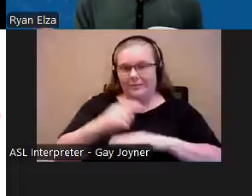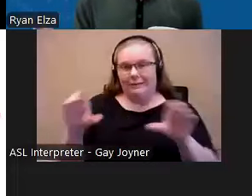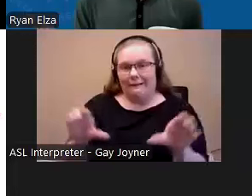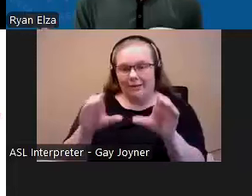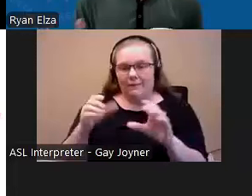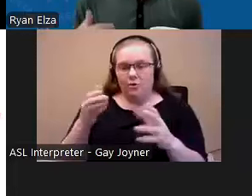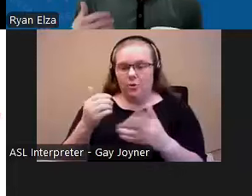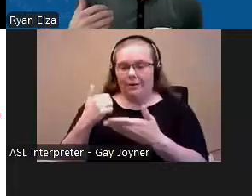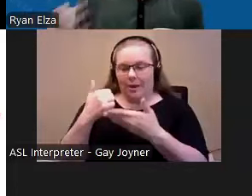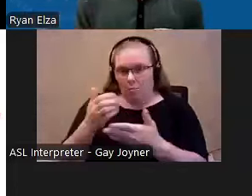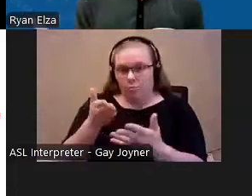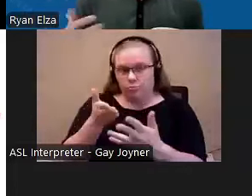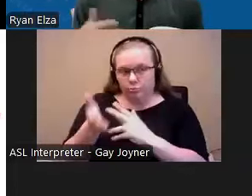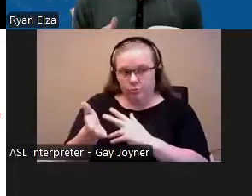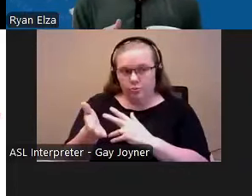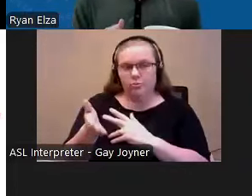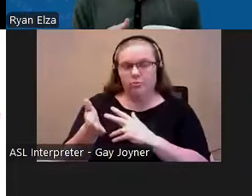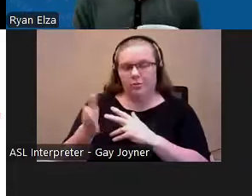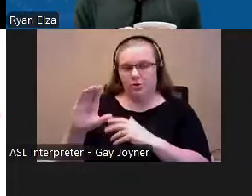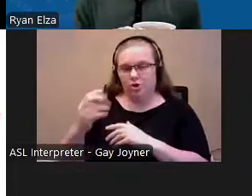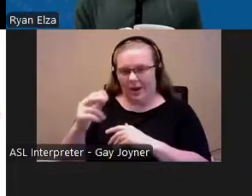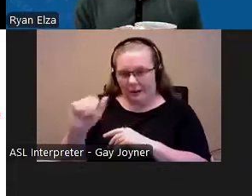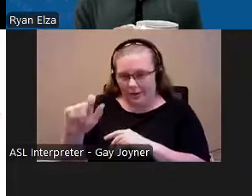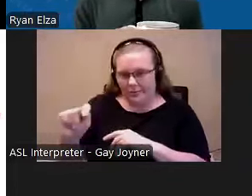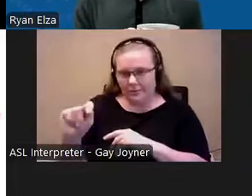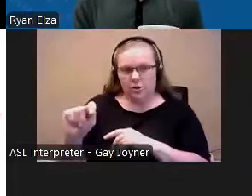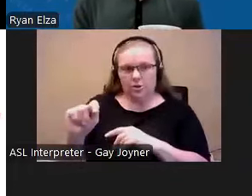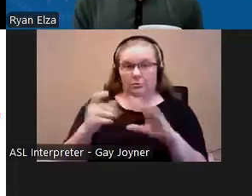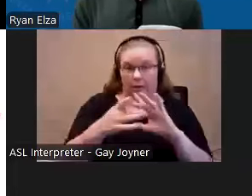webinar, especially for your comments and to connect with other participants.